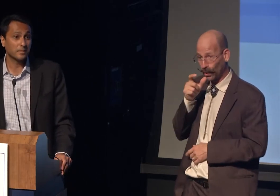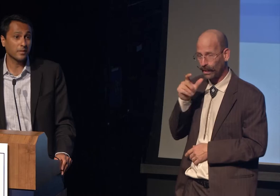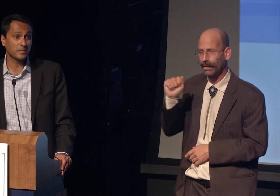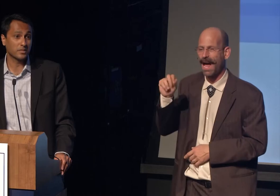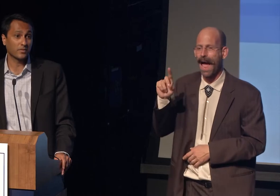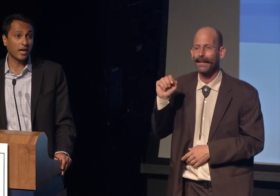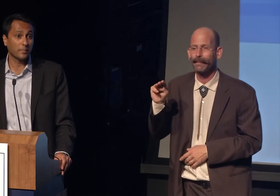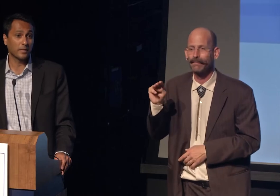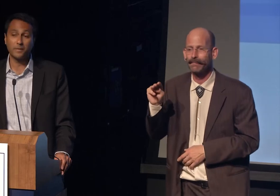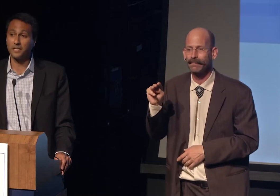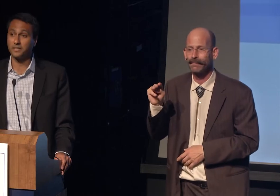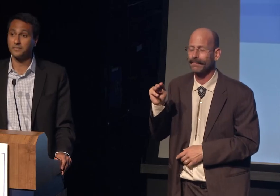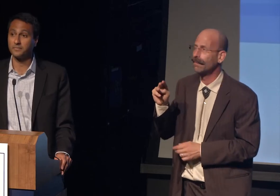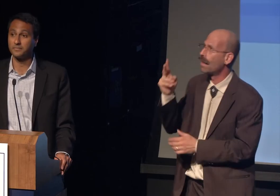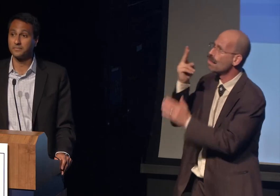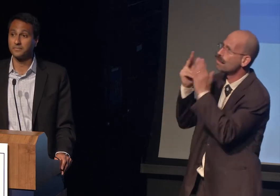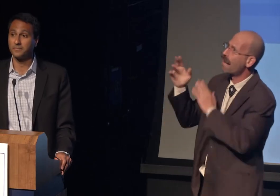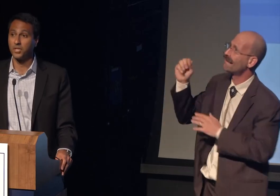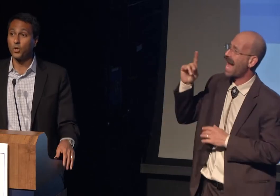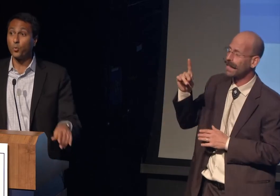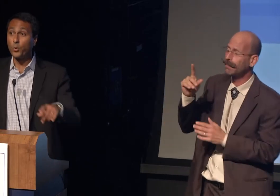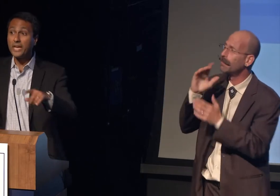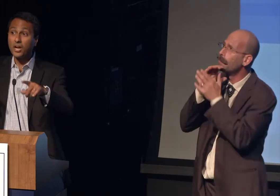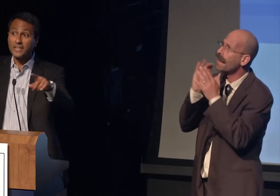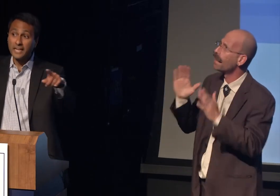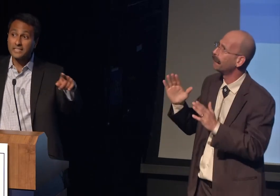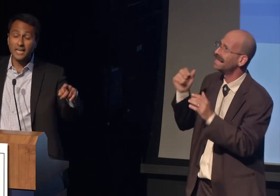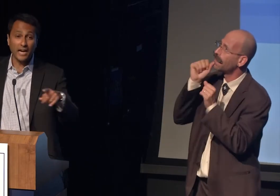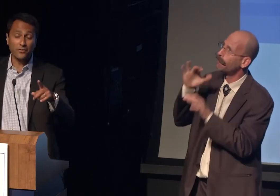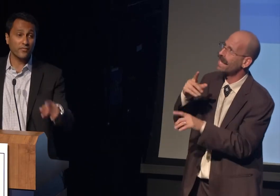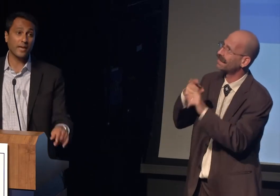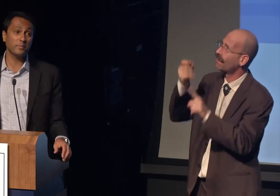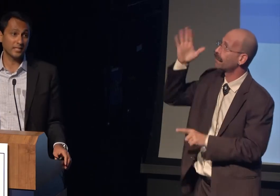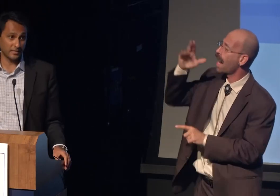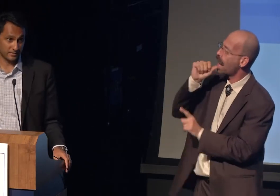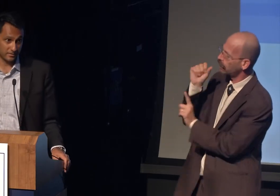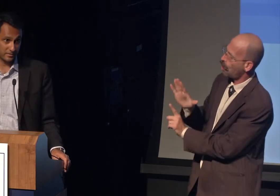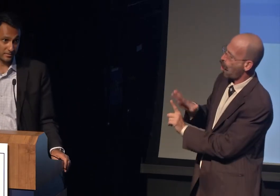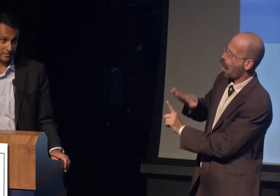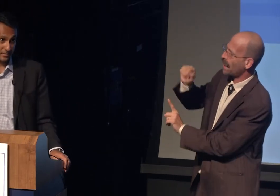may the peace and blessings of God be upon him. We're that entire family.